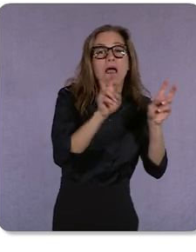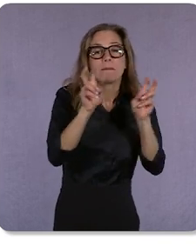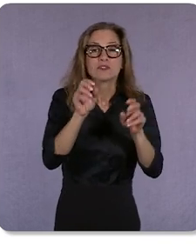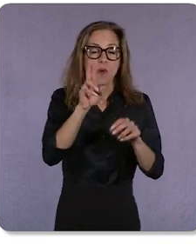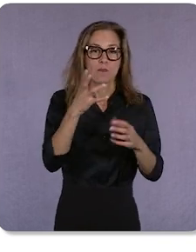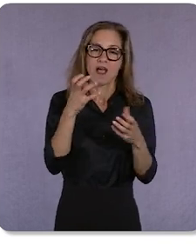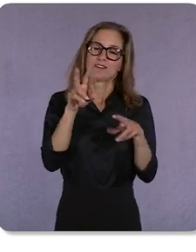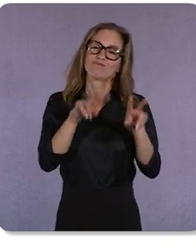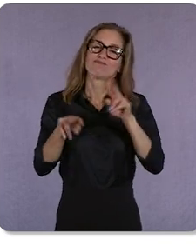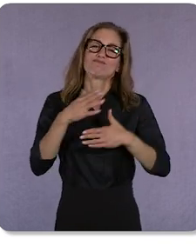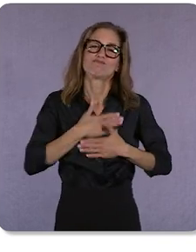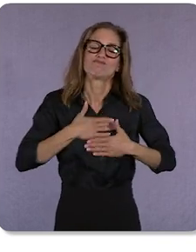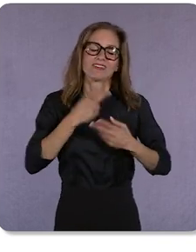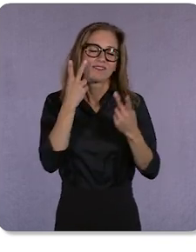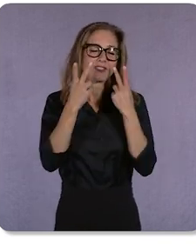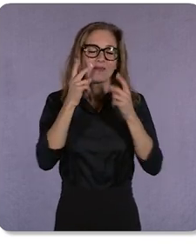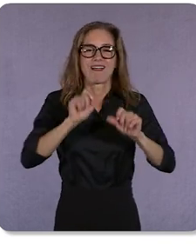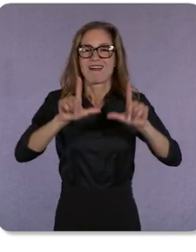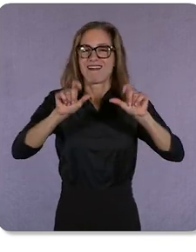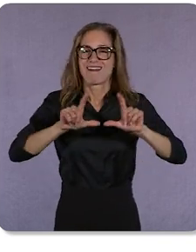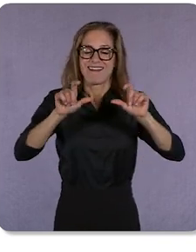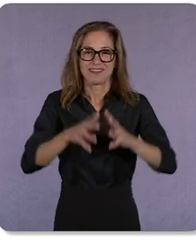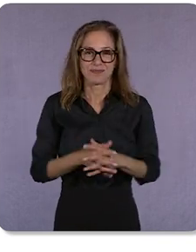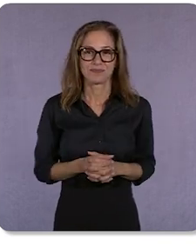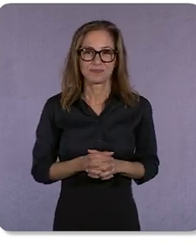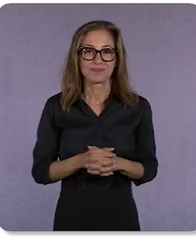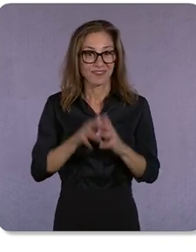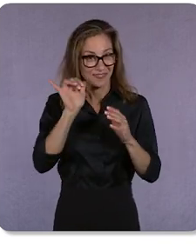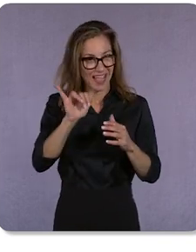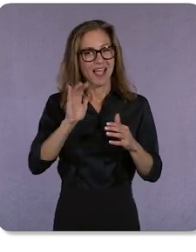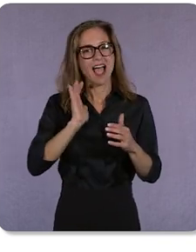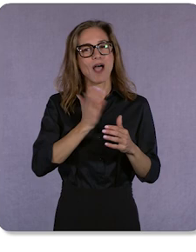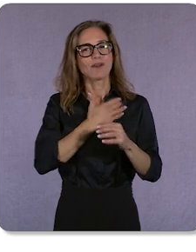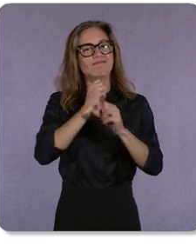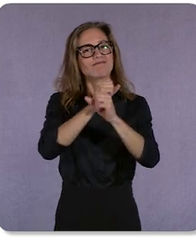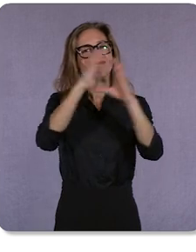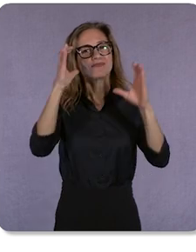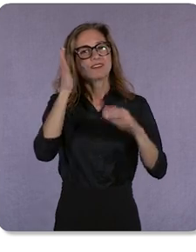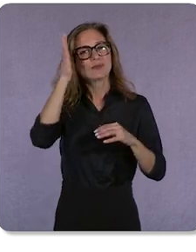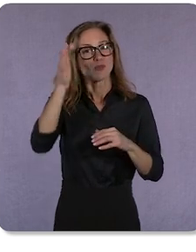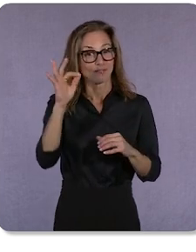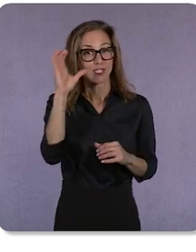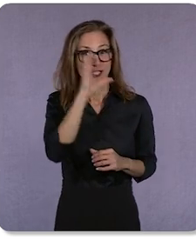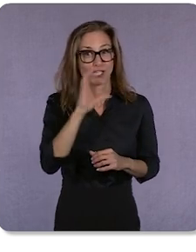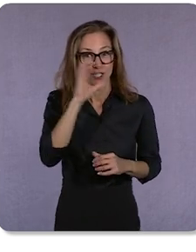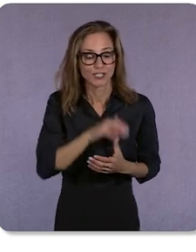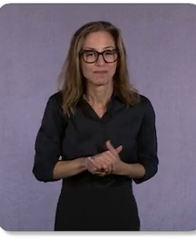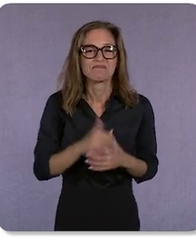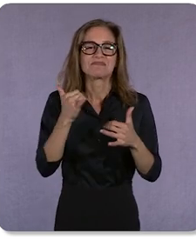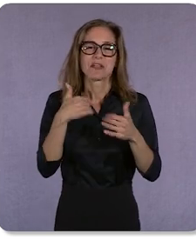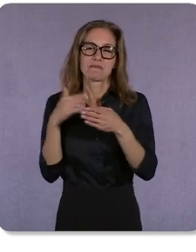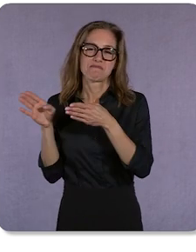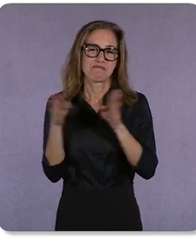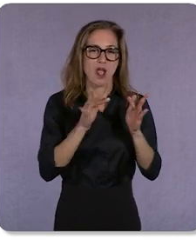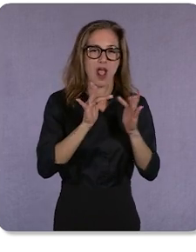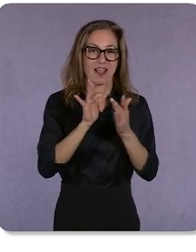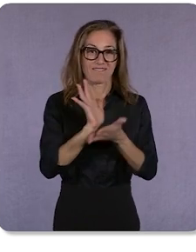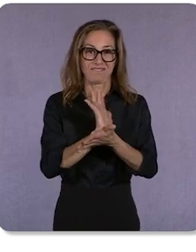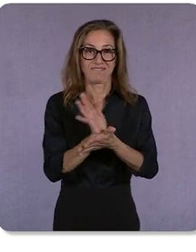So that’s how we're beginning to think about the future of search. I next want to turn to online video. The video landscape has gone through